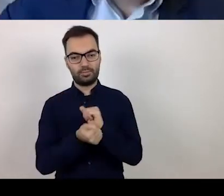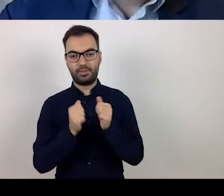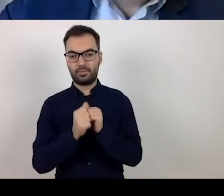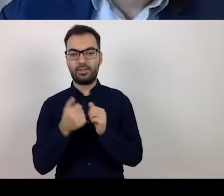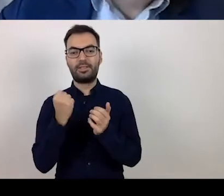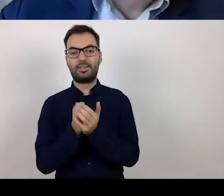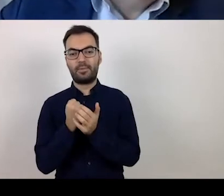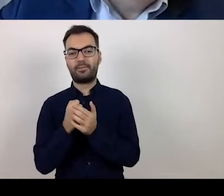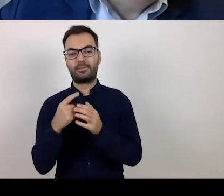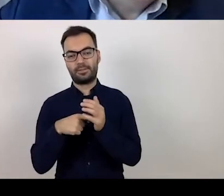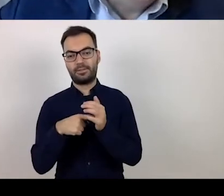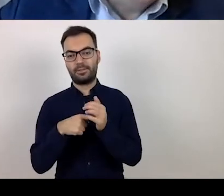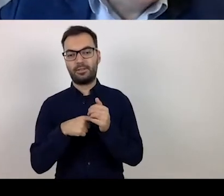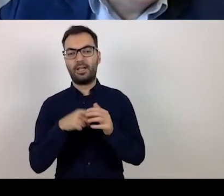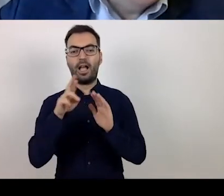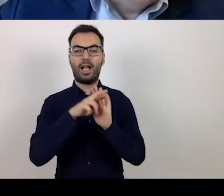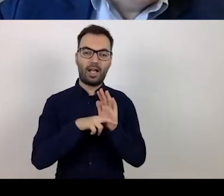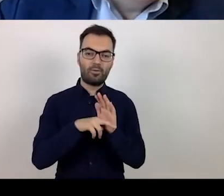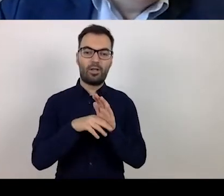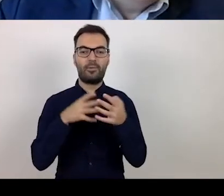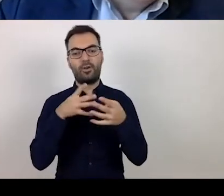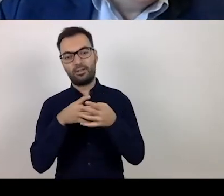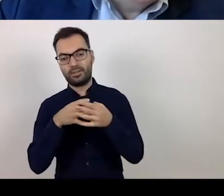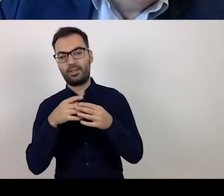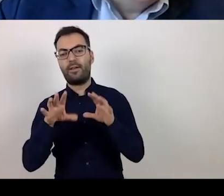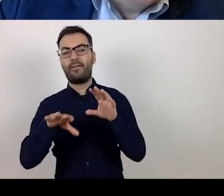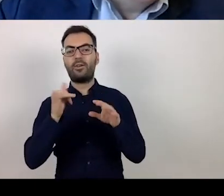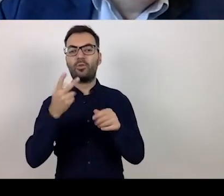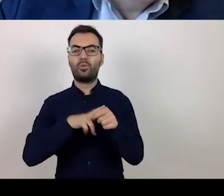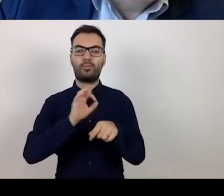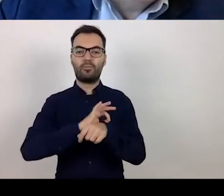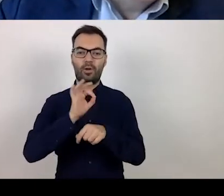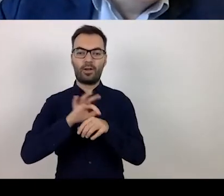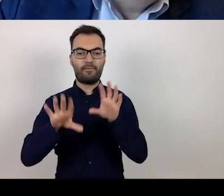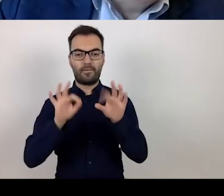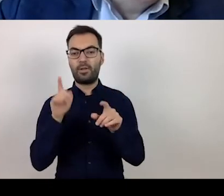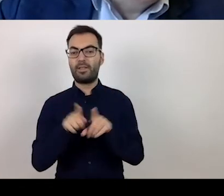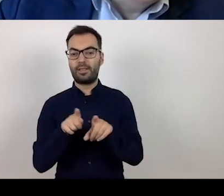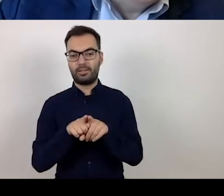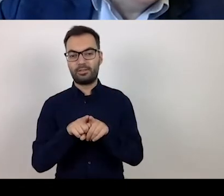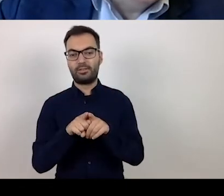related to the rules, project selection criteria. But at the same time it verifies the provisions